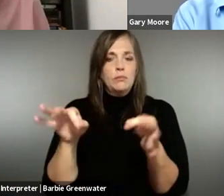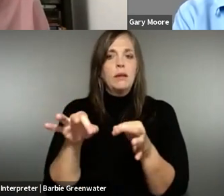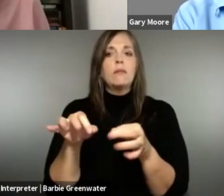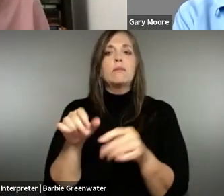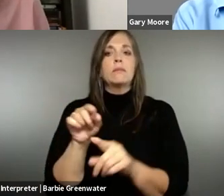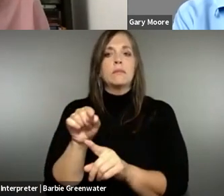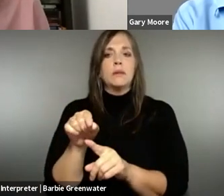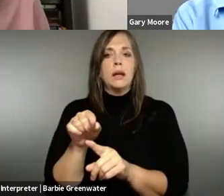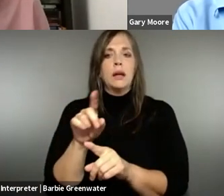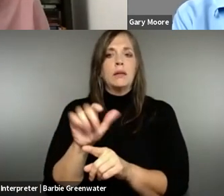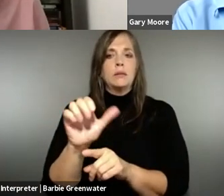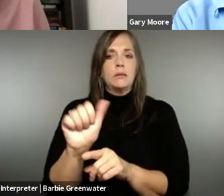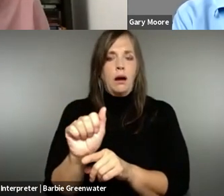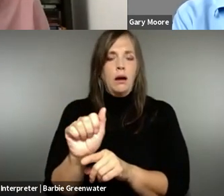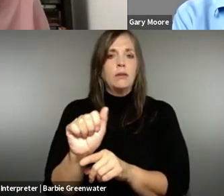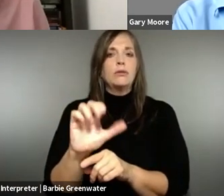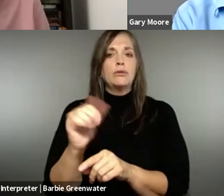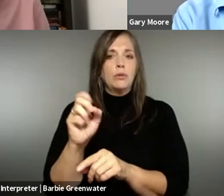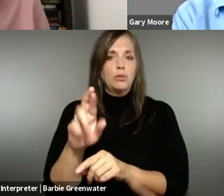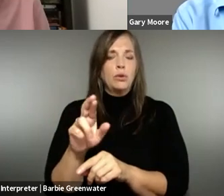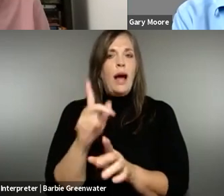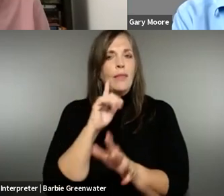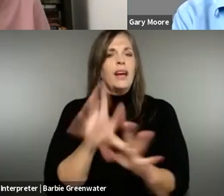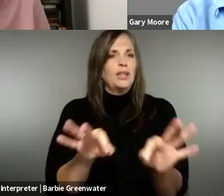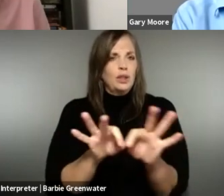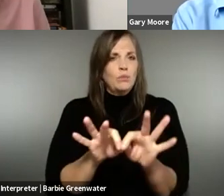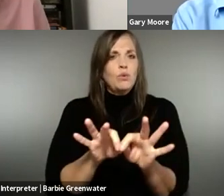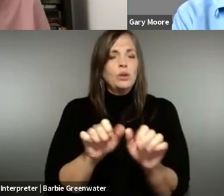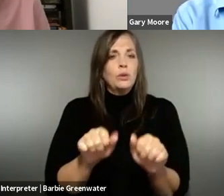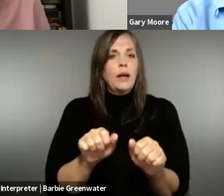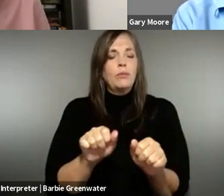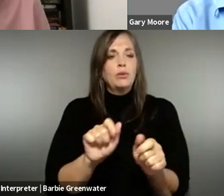to translate the bodies of knowledge. So, yes, we believe that it is